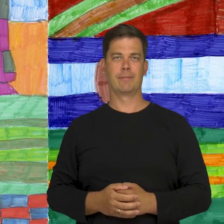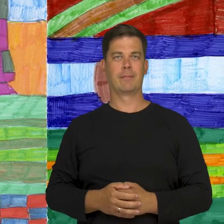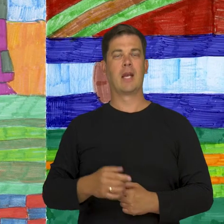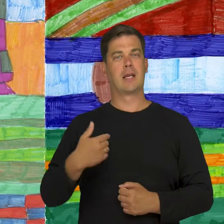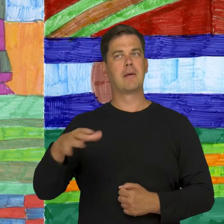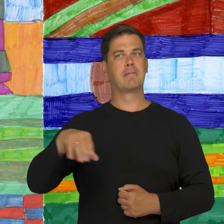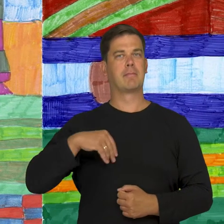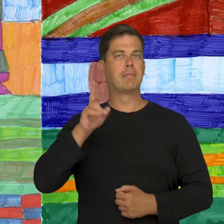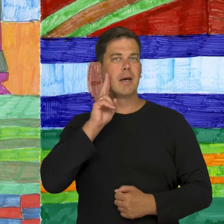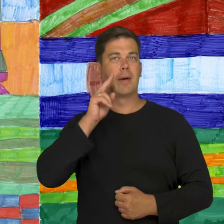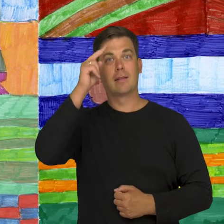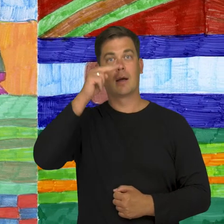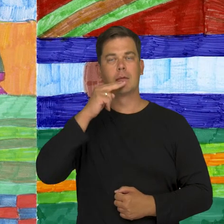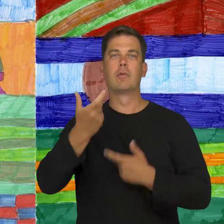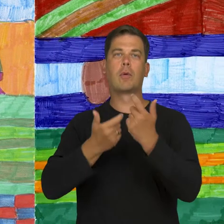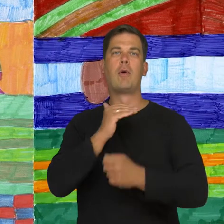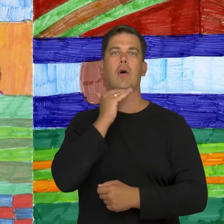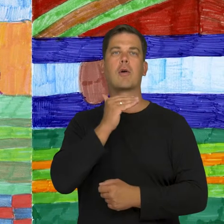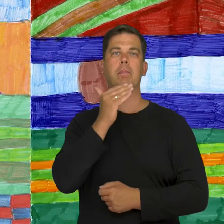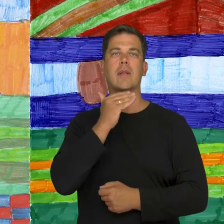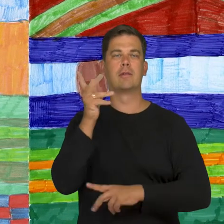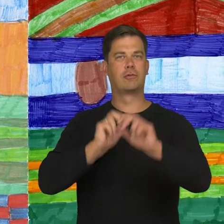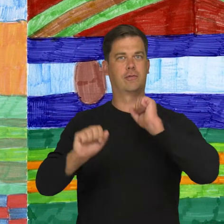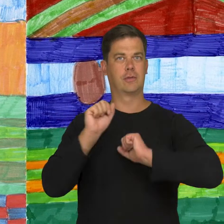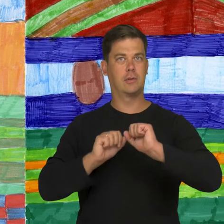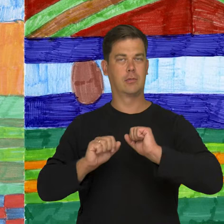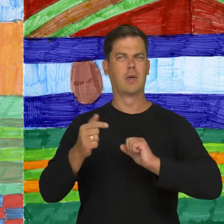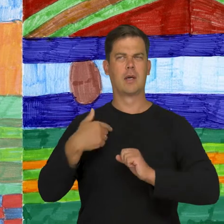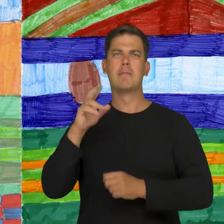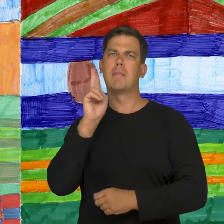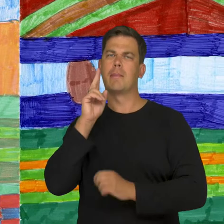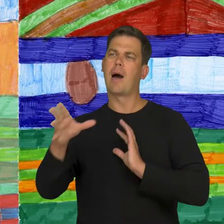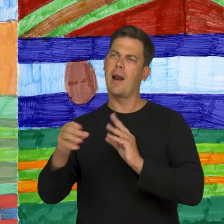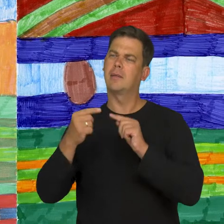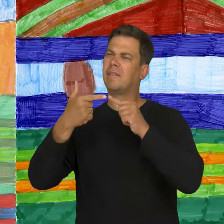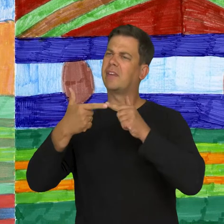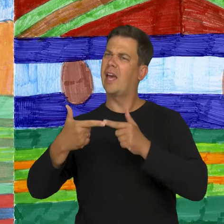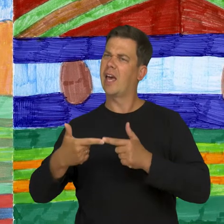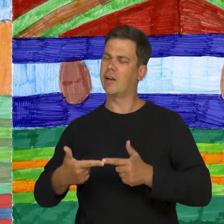I do speech therapy exercises with mom and dad. I read poems with mom as a part of speech therapy,